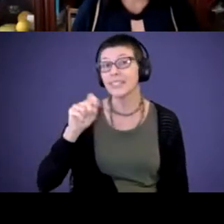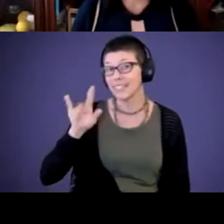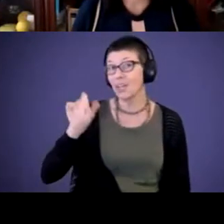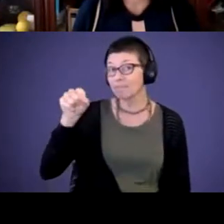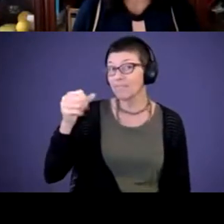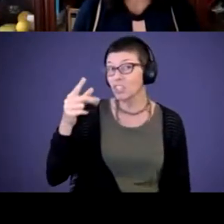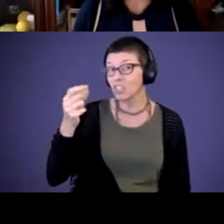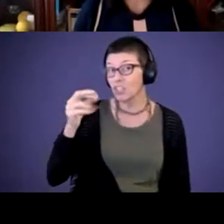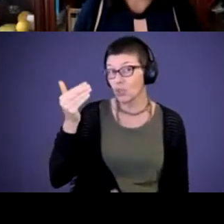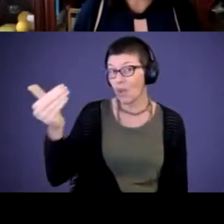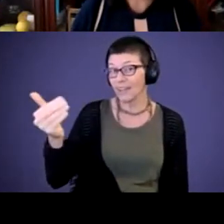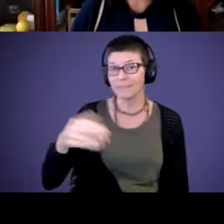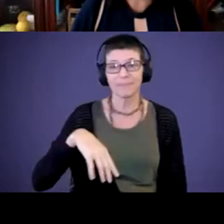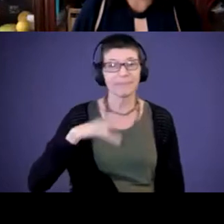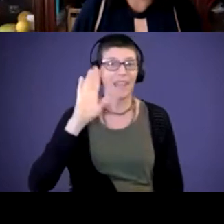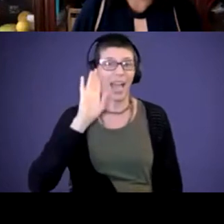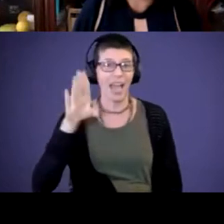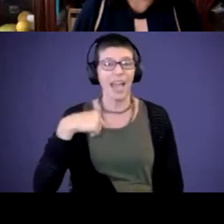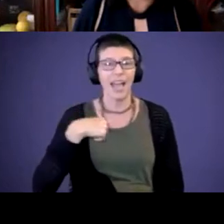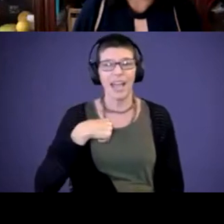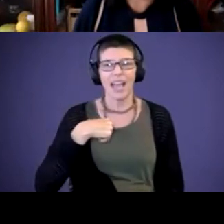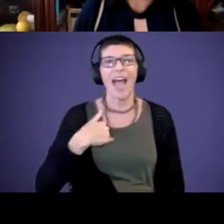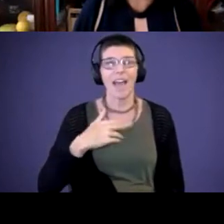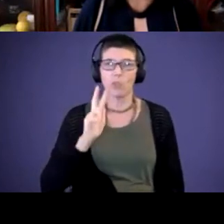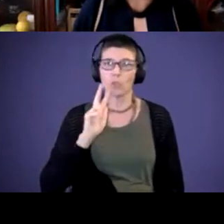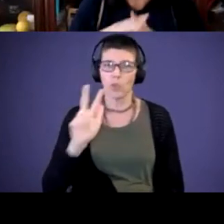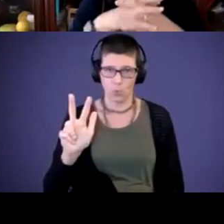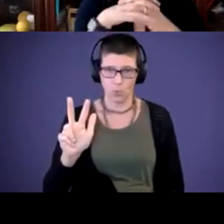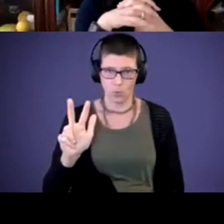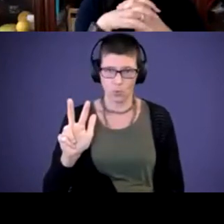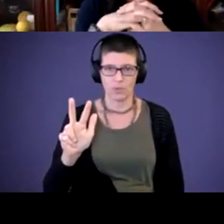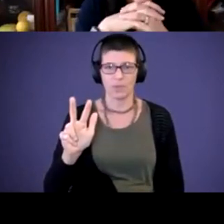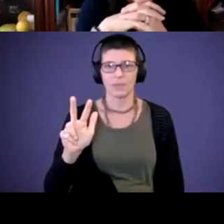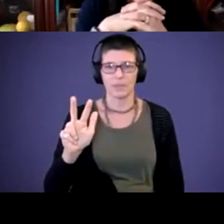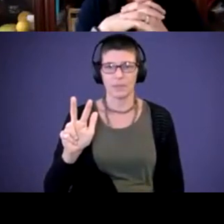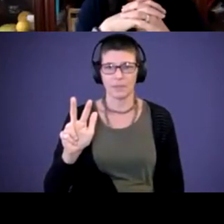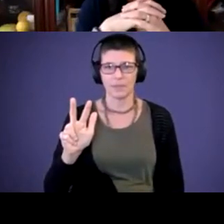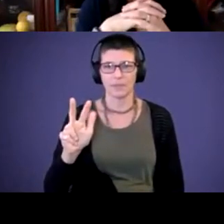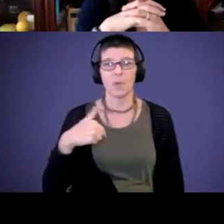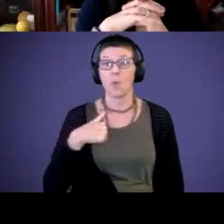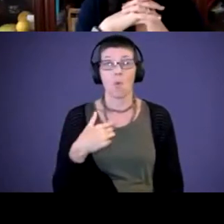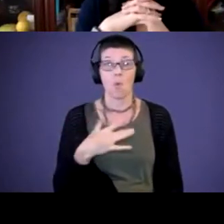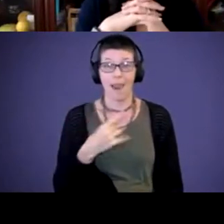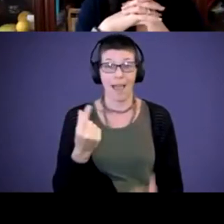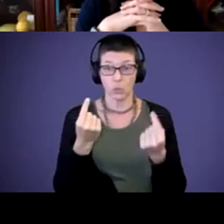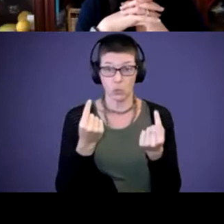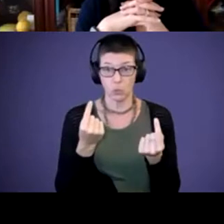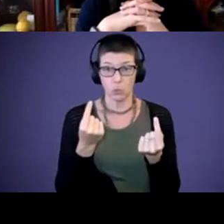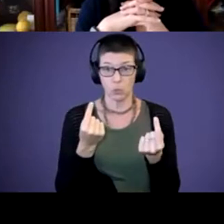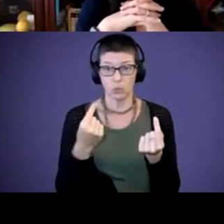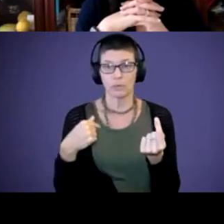Ginger: Hi. So, I have a 3 year old and what I like to do I like to incorporate what he learns